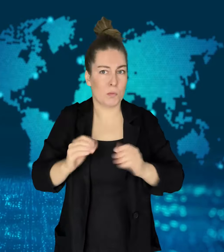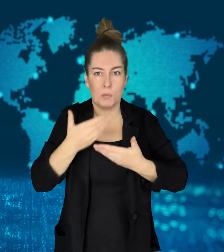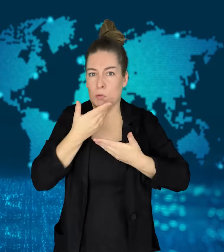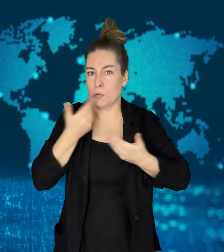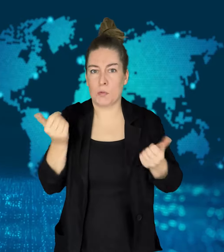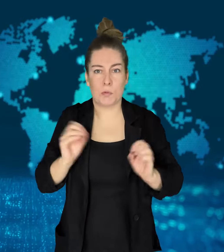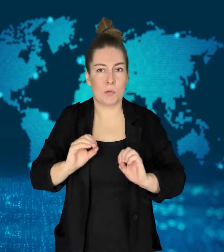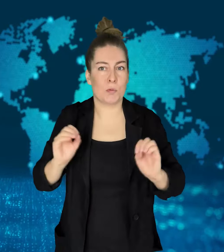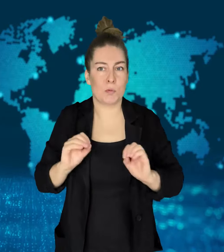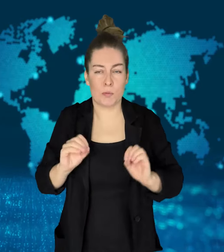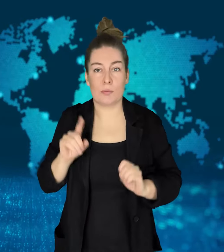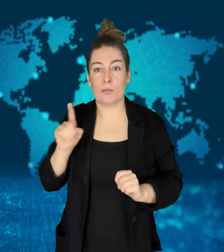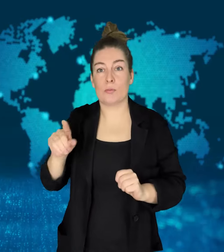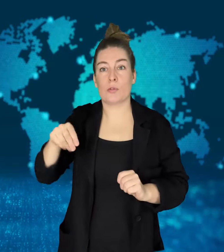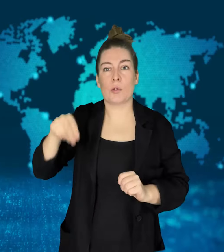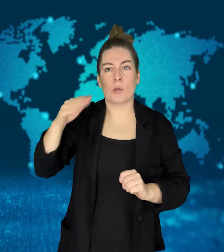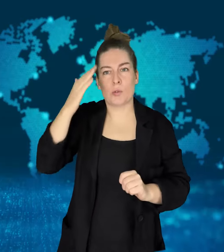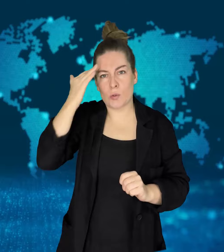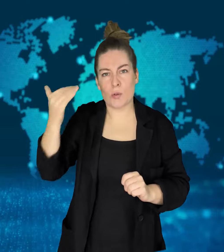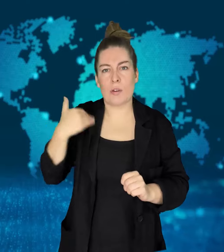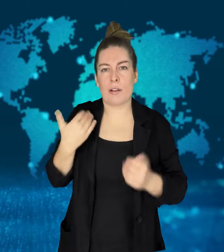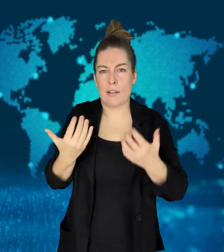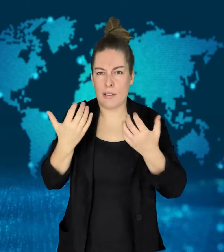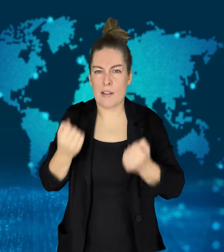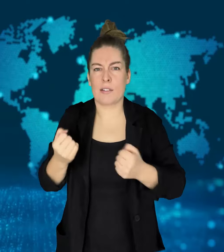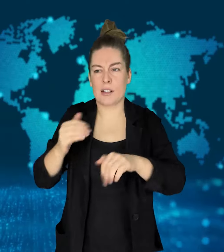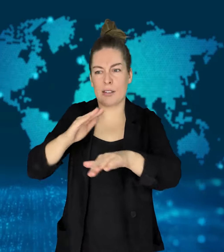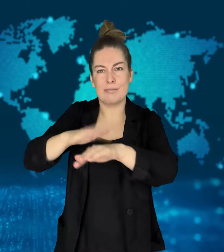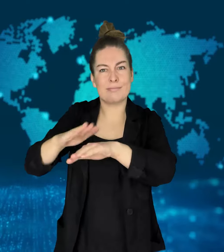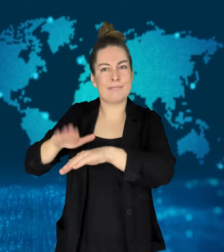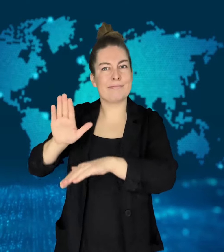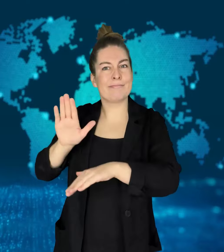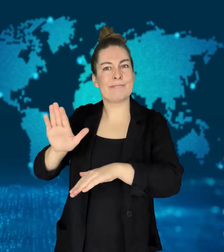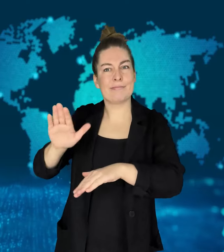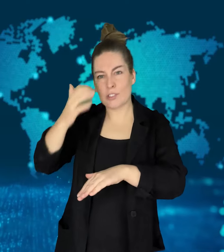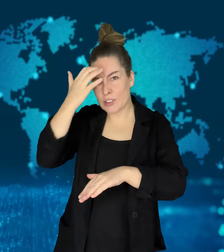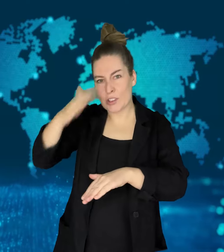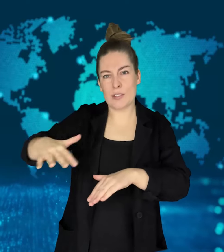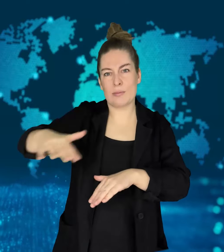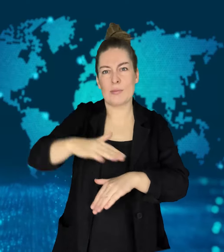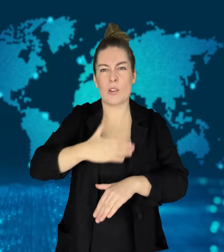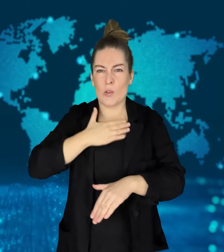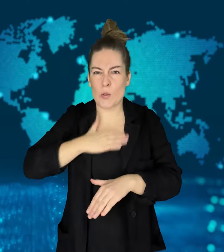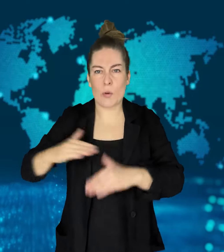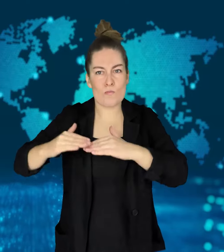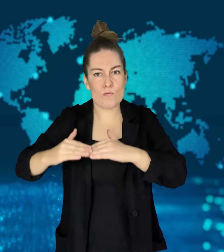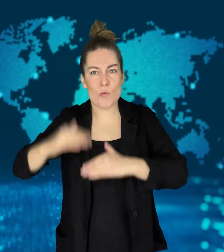There is great concern among Western countries that weapons